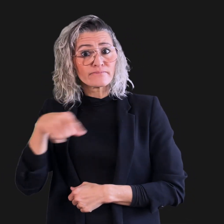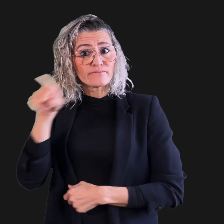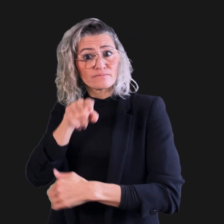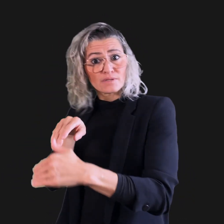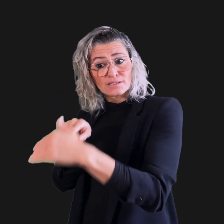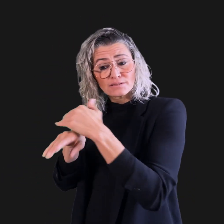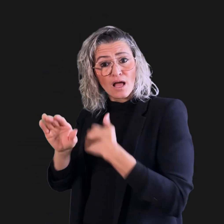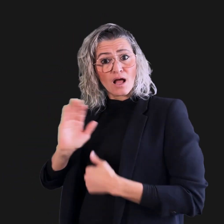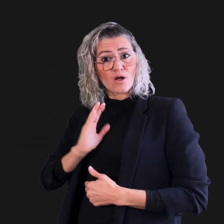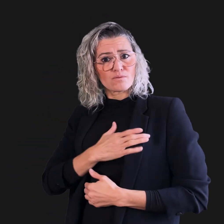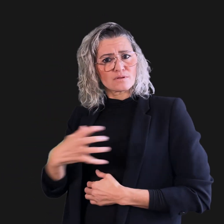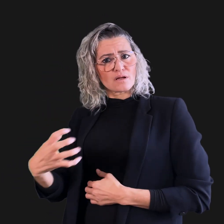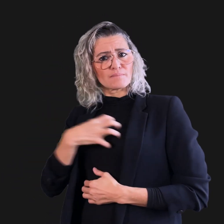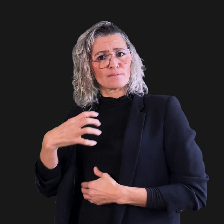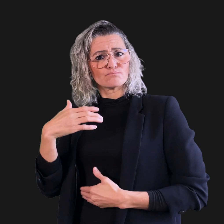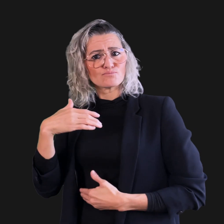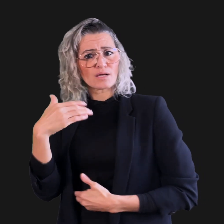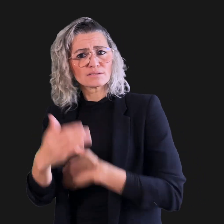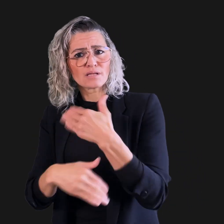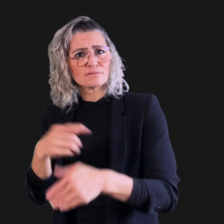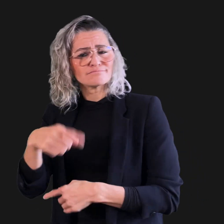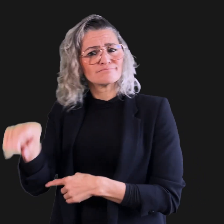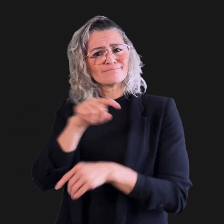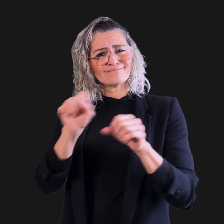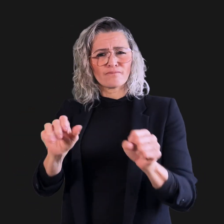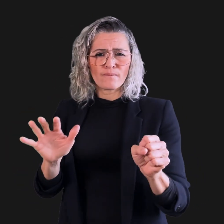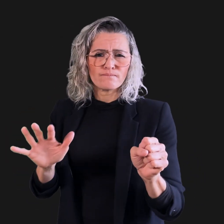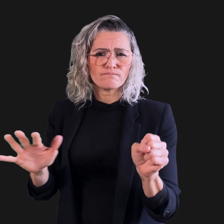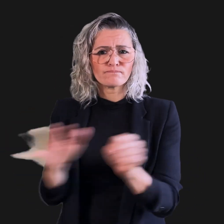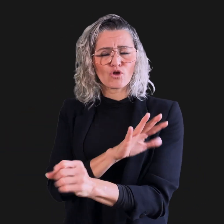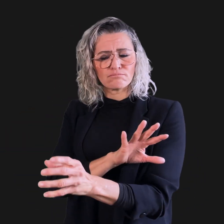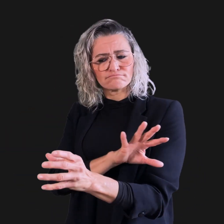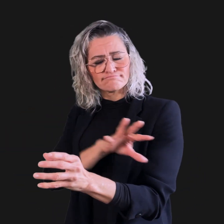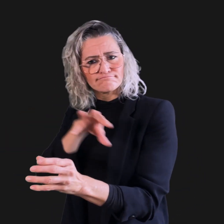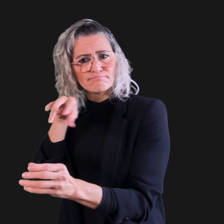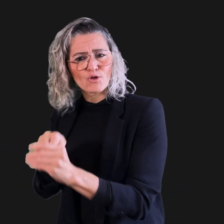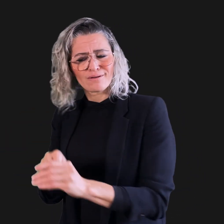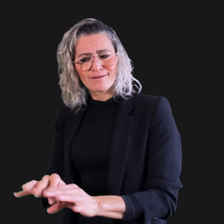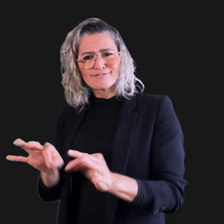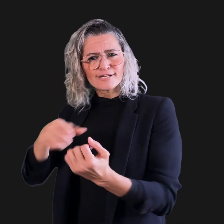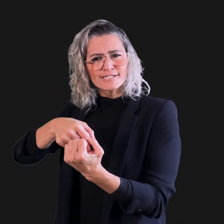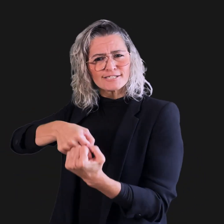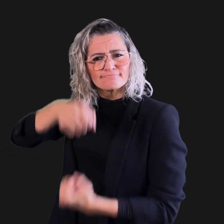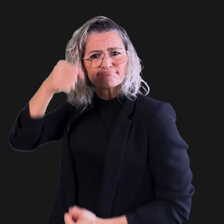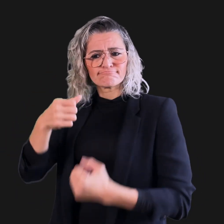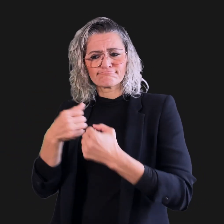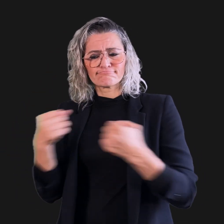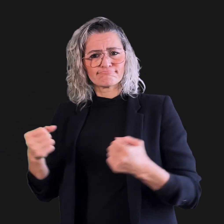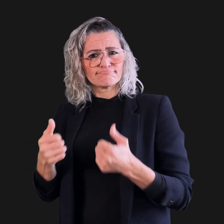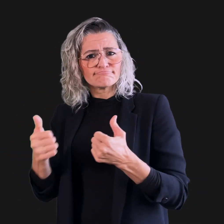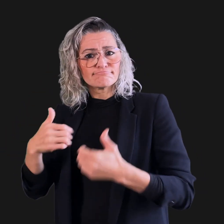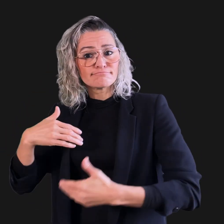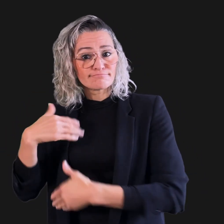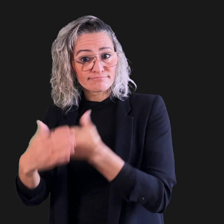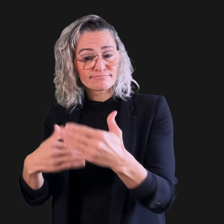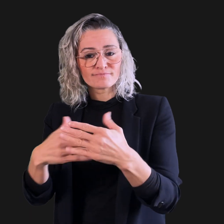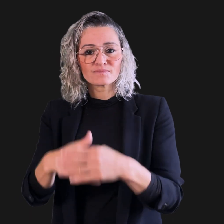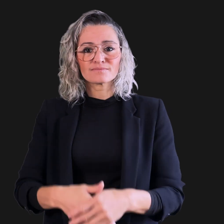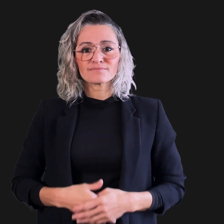can fully participate to the greatest extent possible when accessing our complaint process.